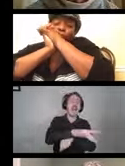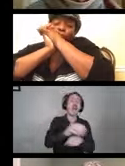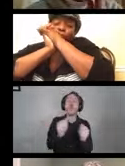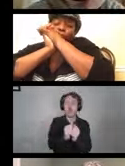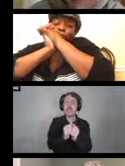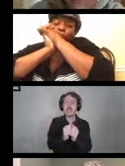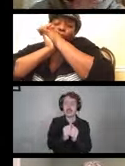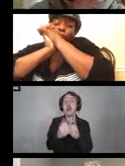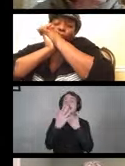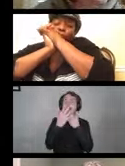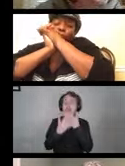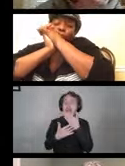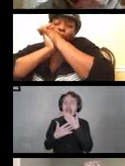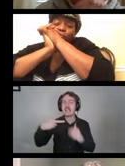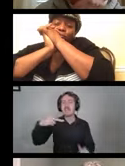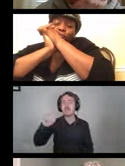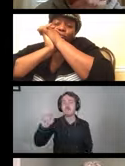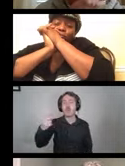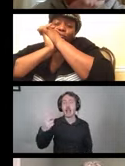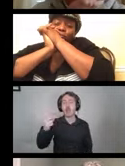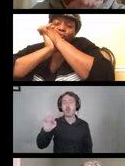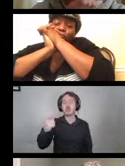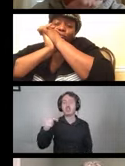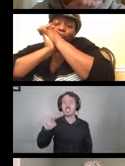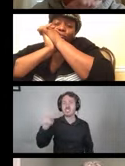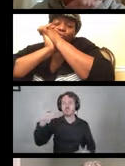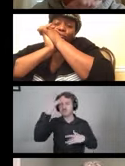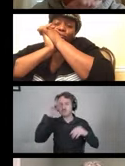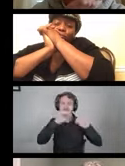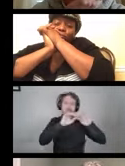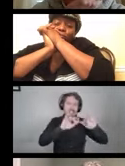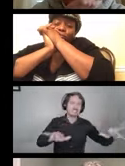So be mindful of those aspects as well.